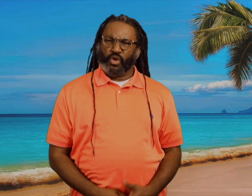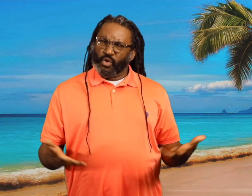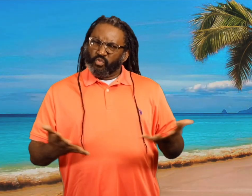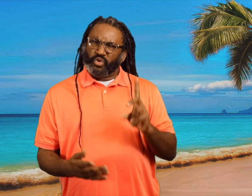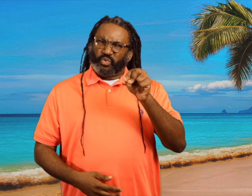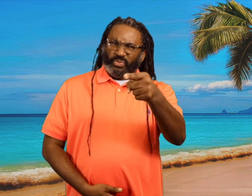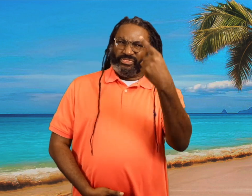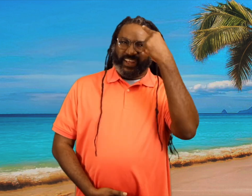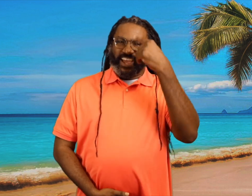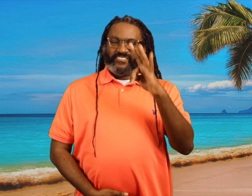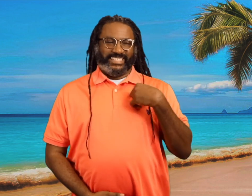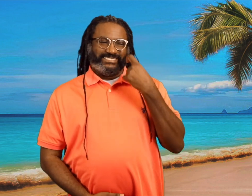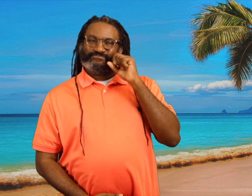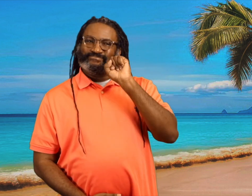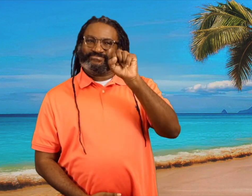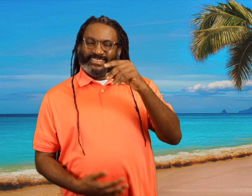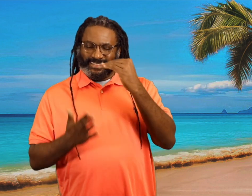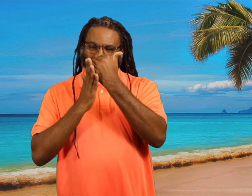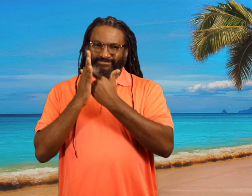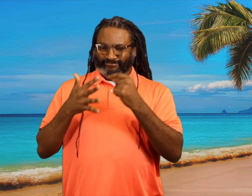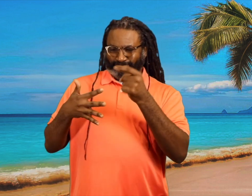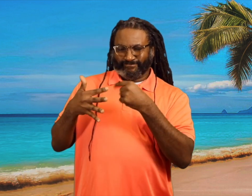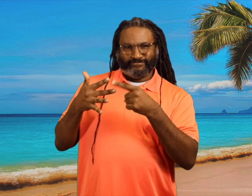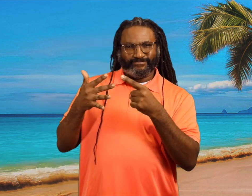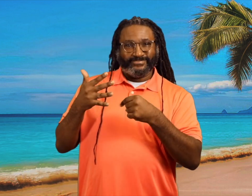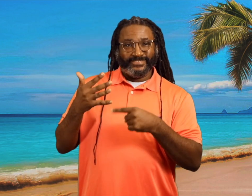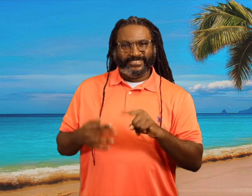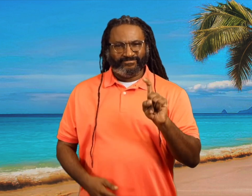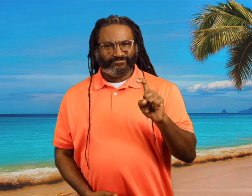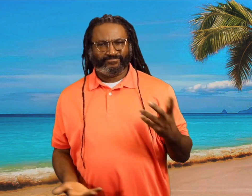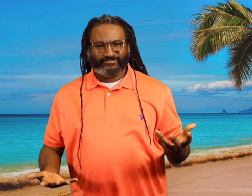What do you think about this list?